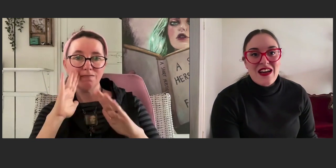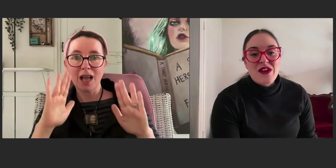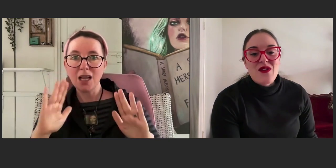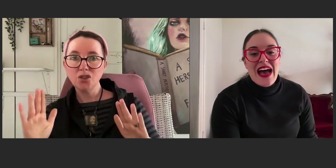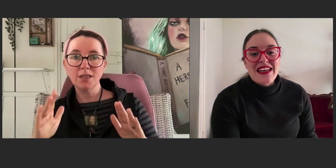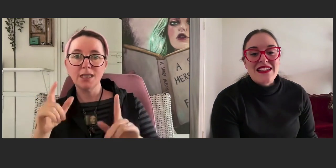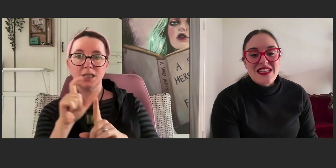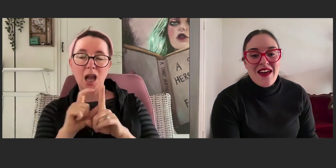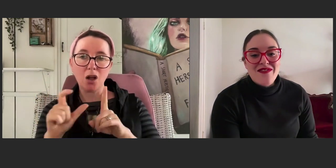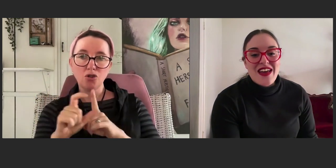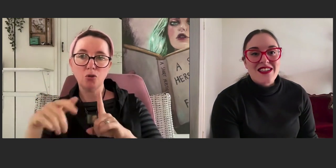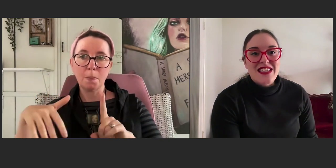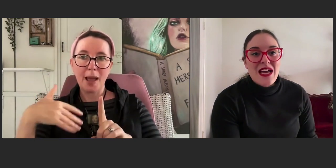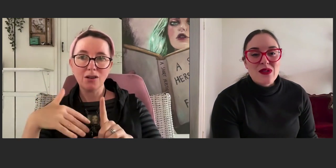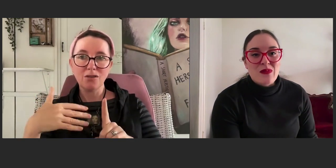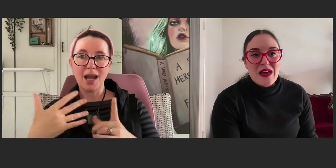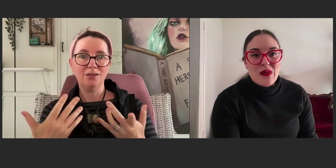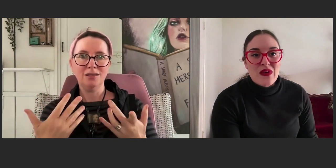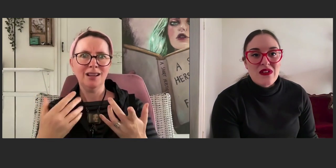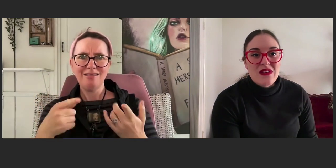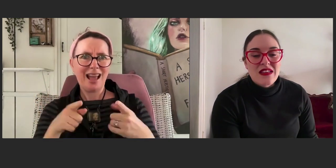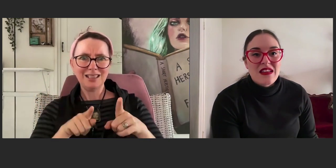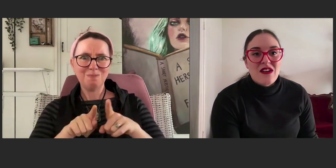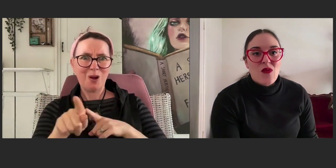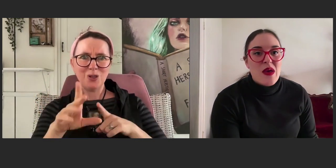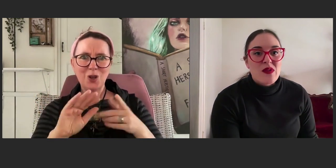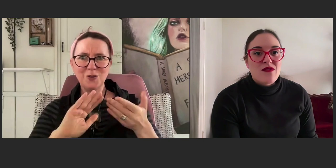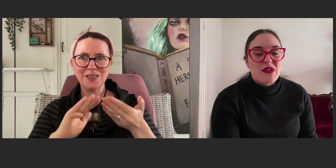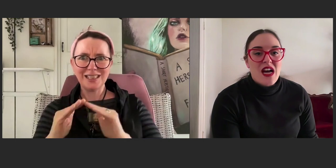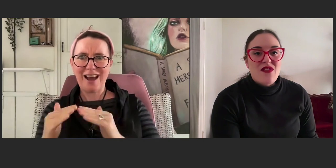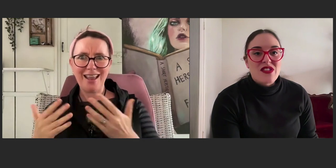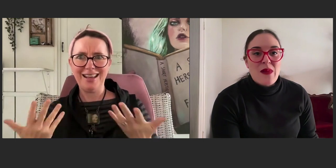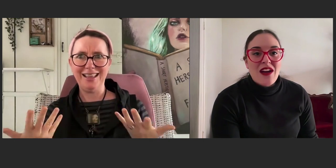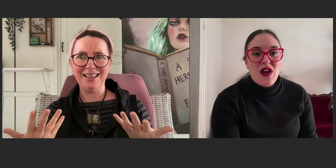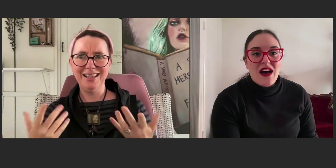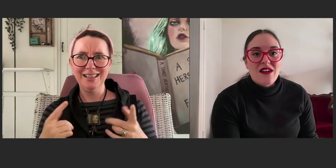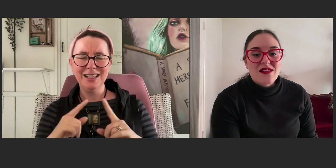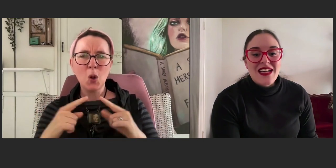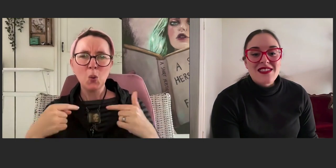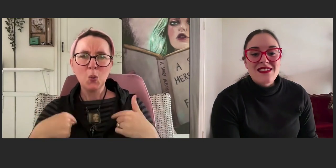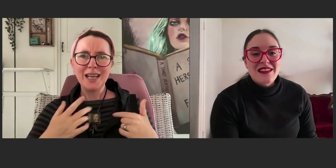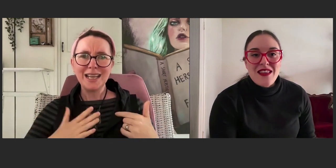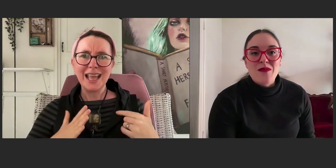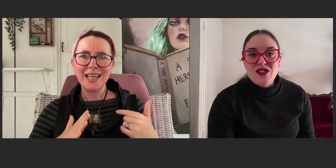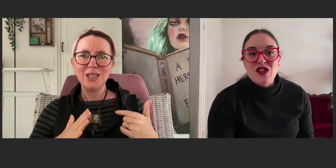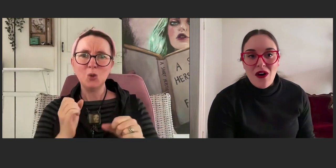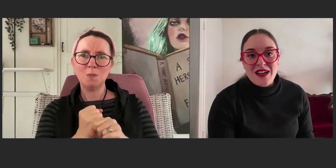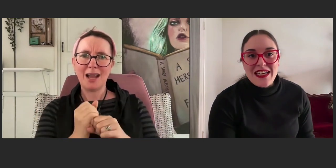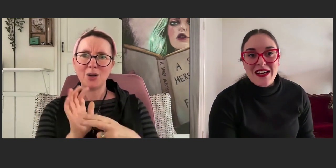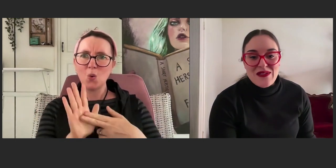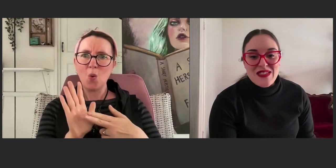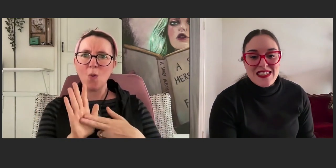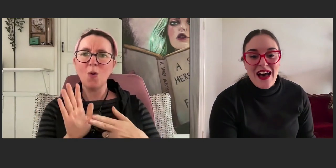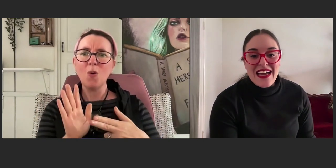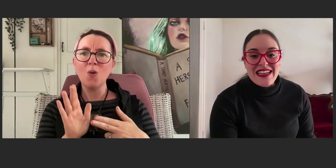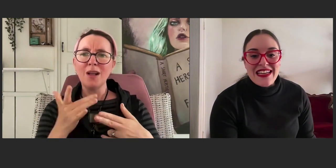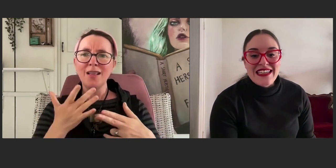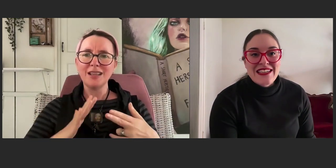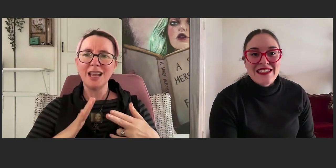And when you add in deaf and disabled people or people from a diverse background, that's the majority of society.